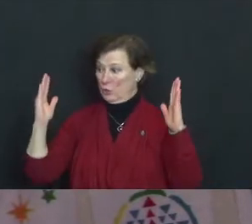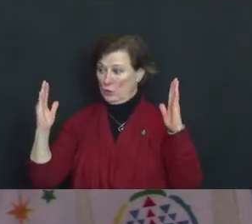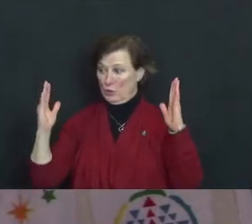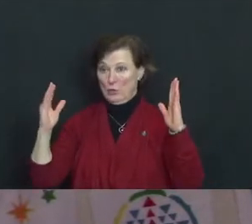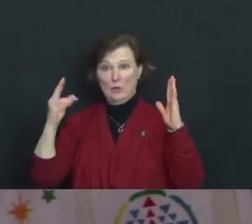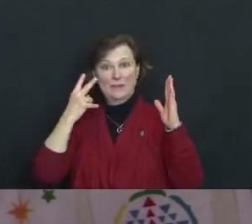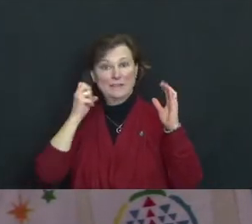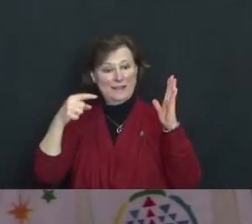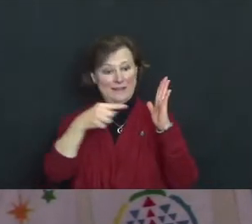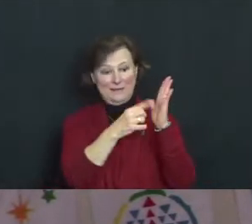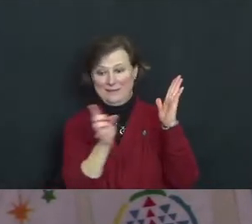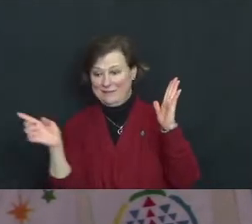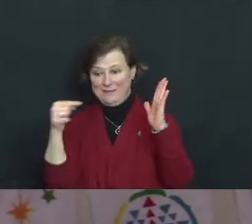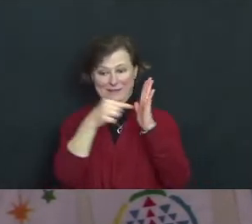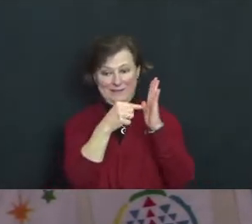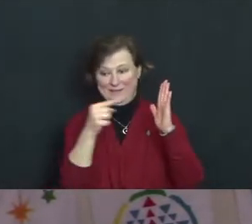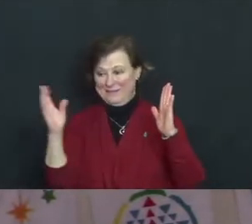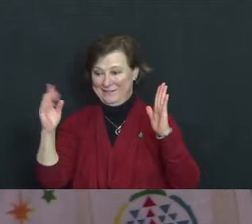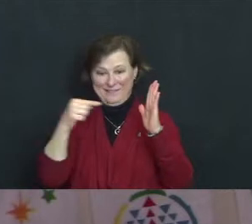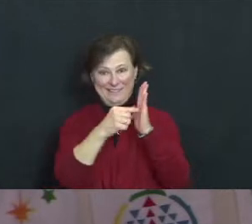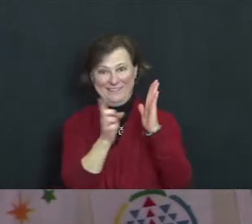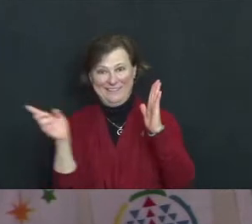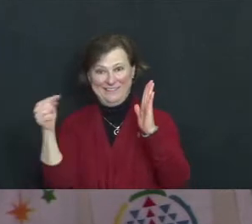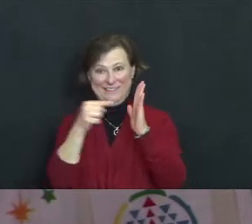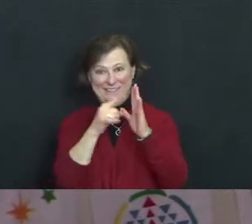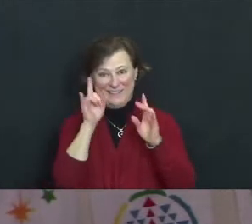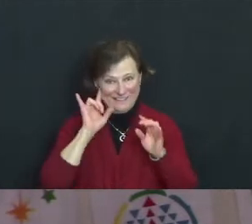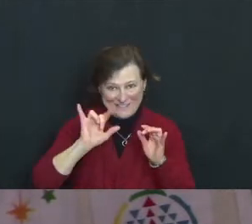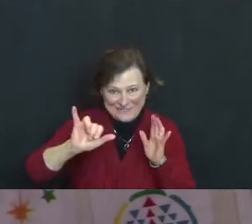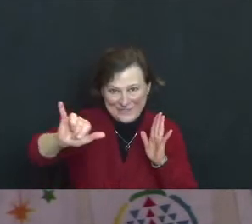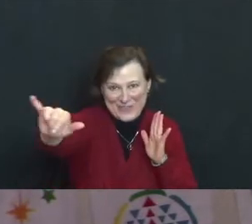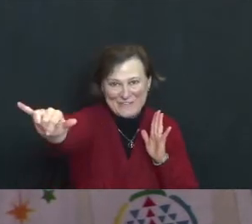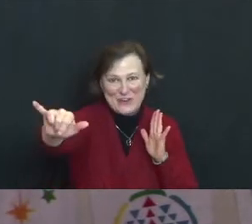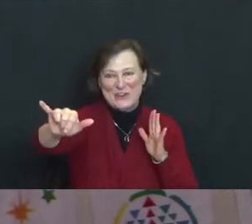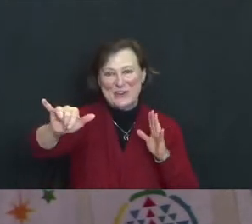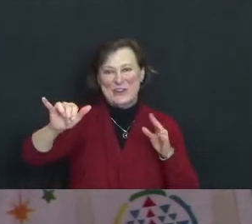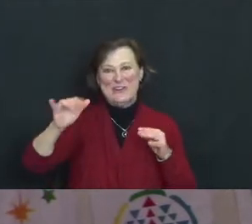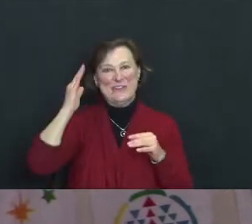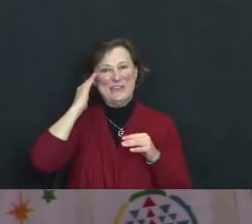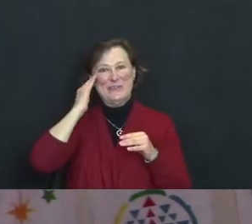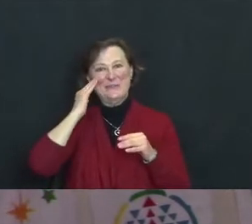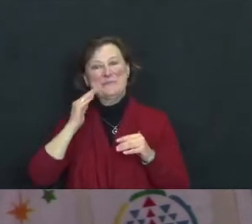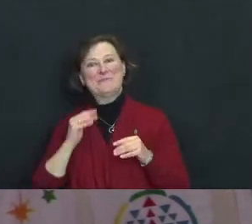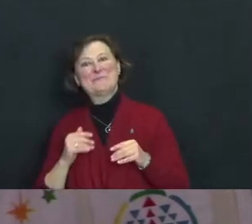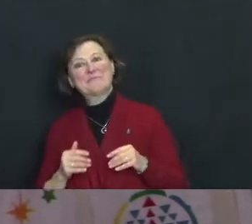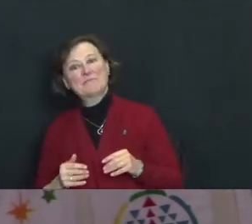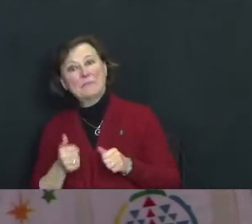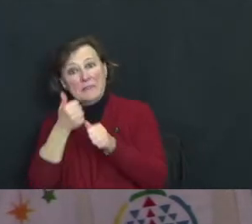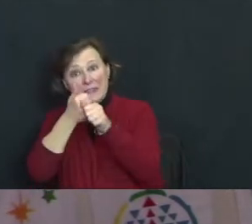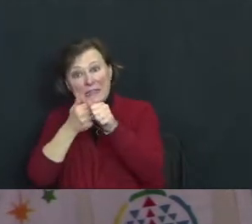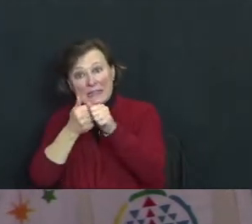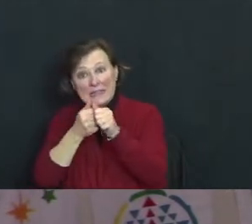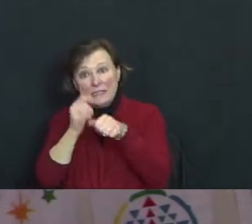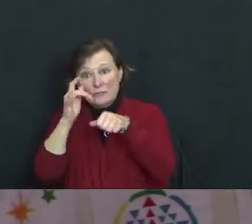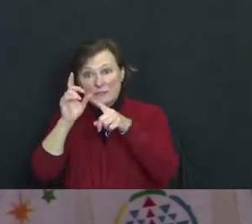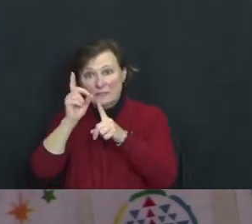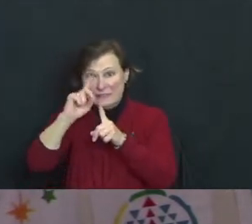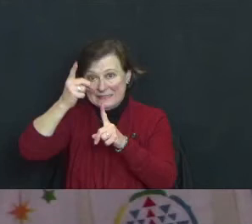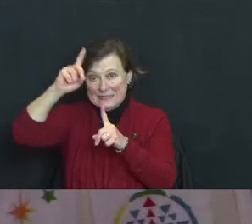reflect an image ad infinitum Each jewel reflected in this gem you are gazing